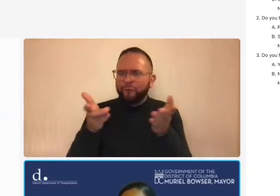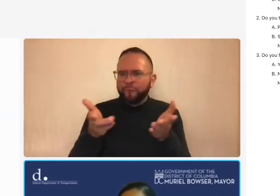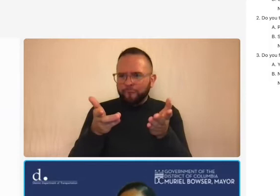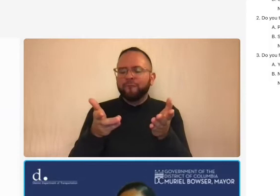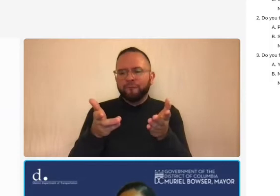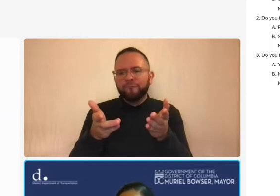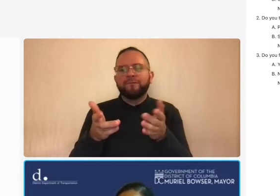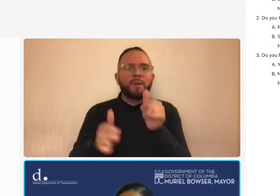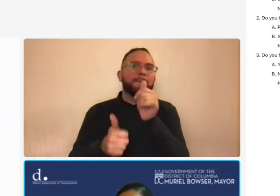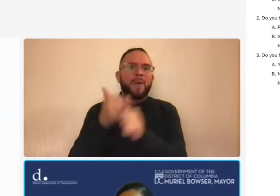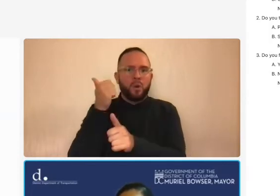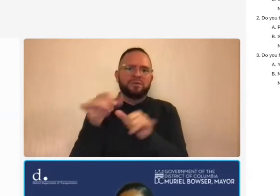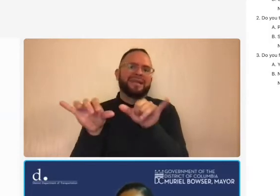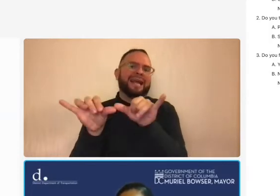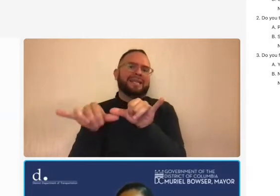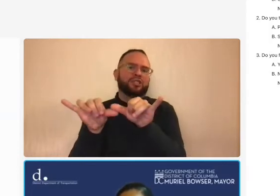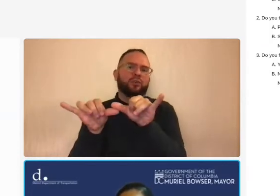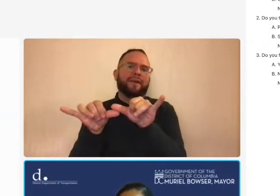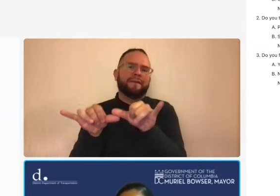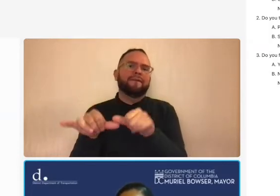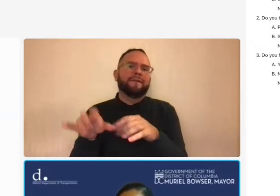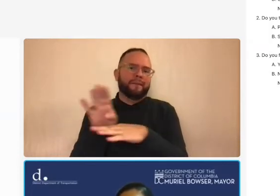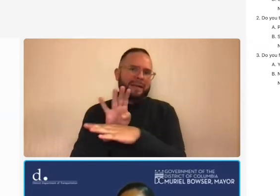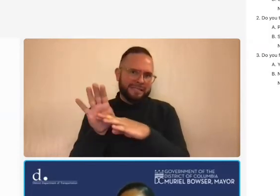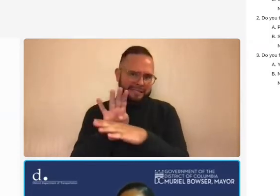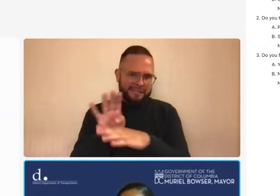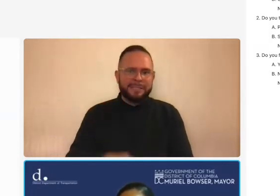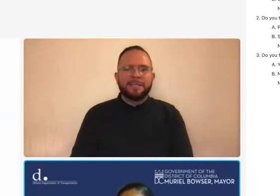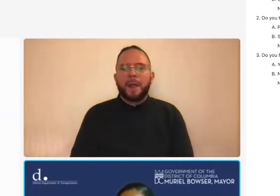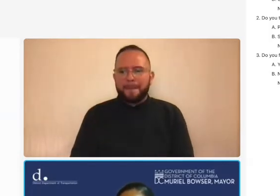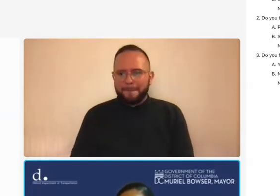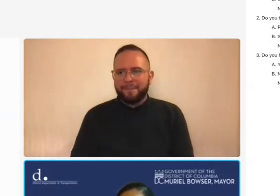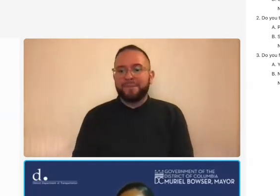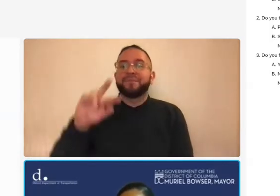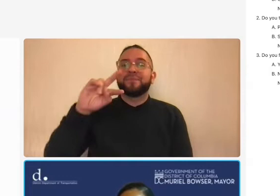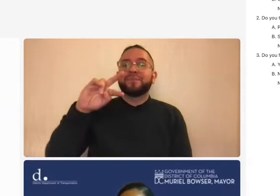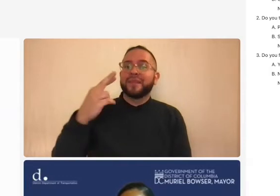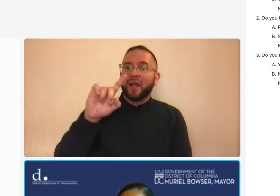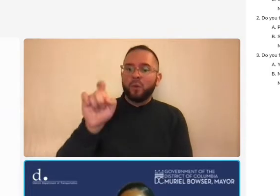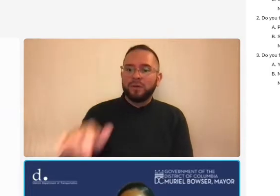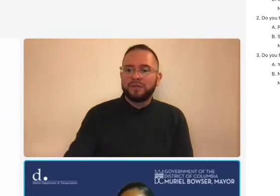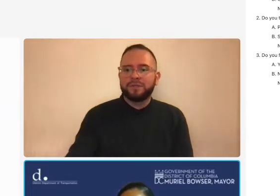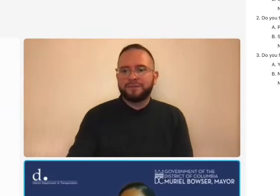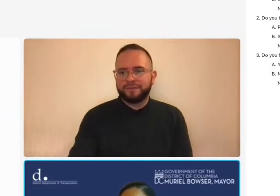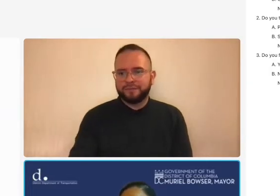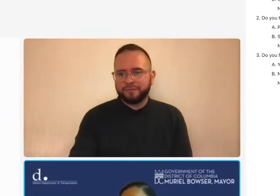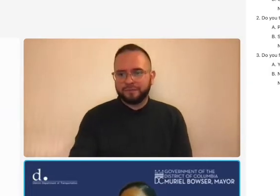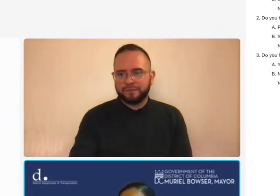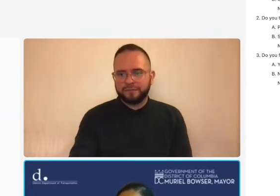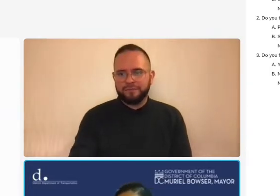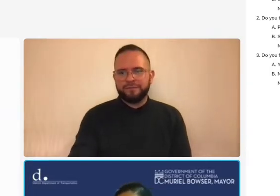firms um we have uh for the second question we have um what do you typically work as a primer